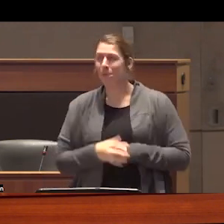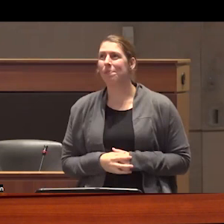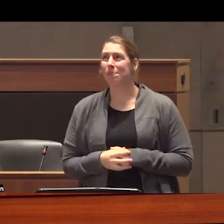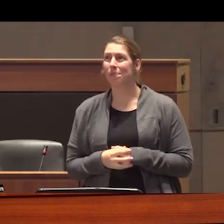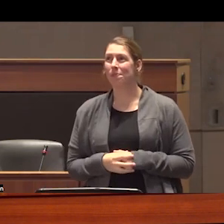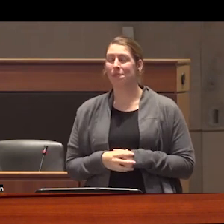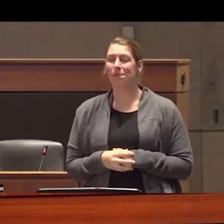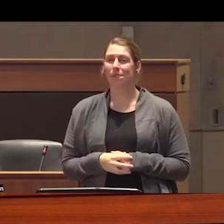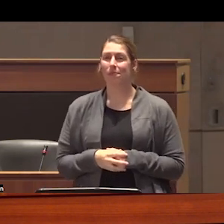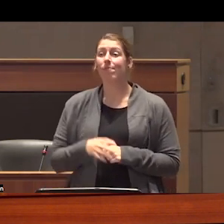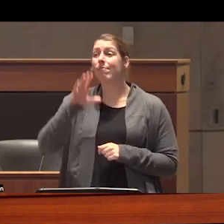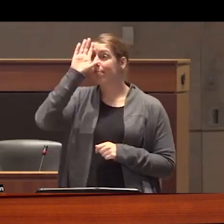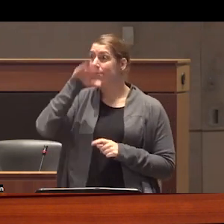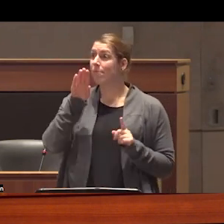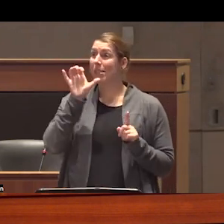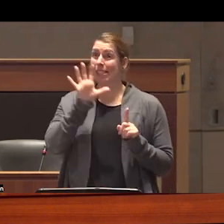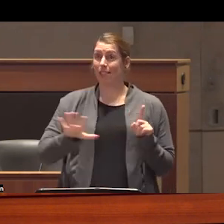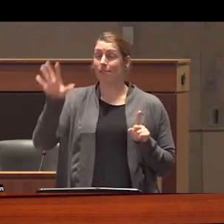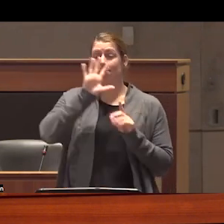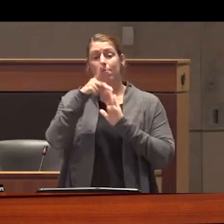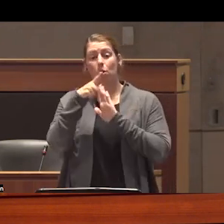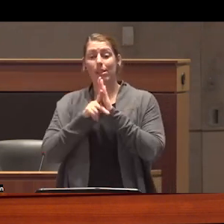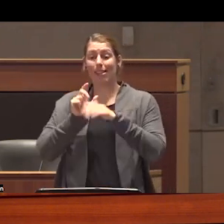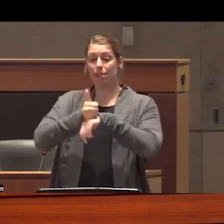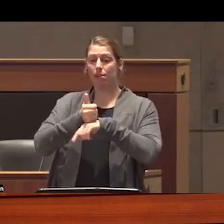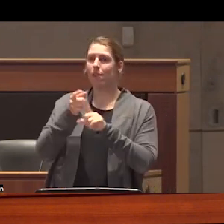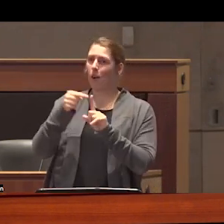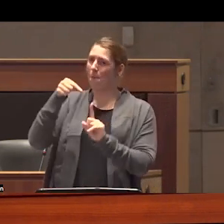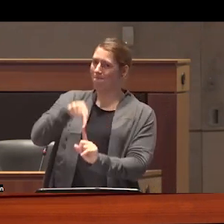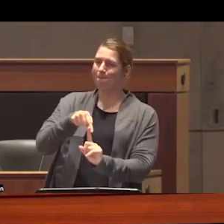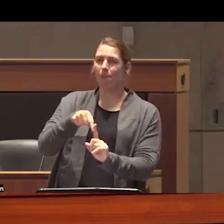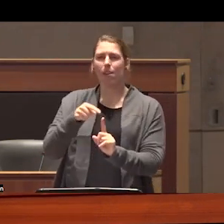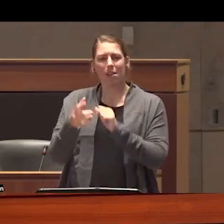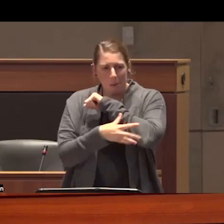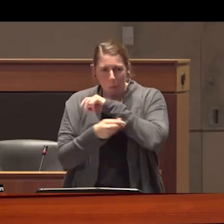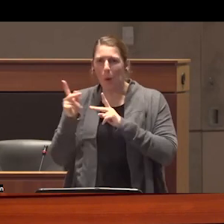reaction we are seeing in BC to policy reform is grounded in a simple disdain for poor people